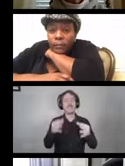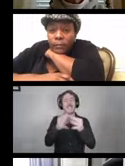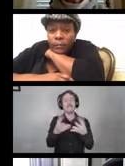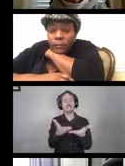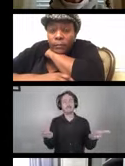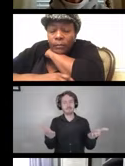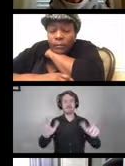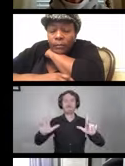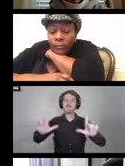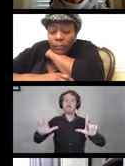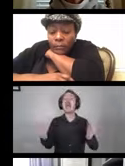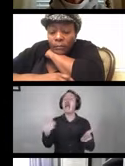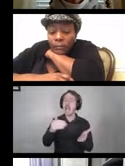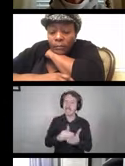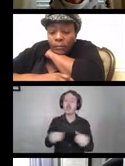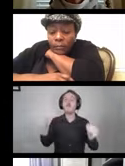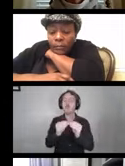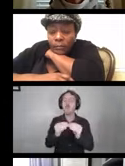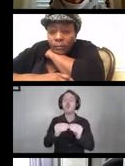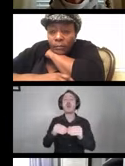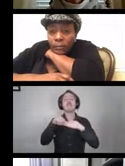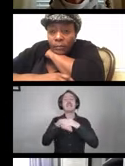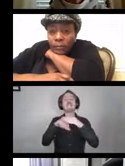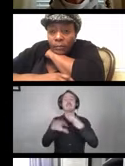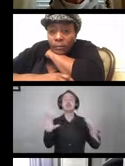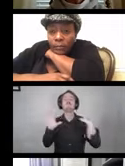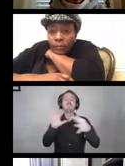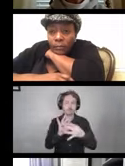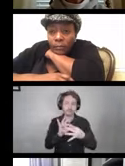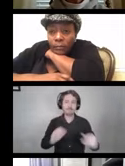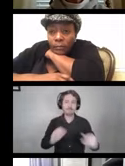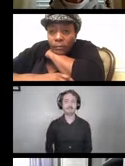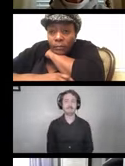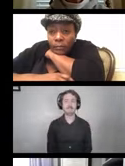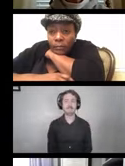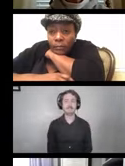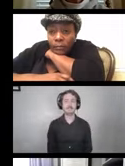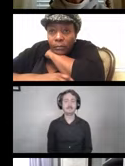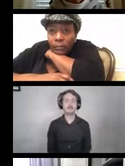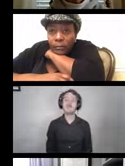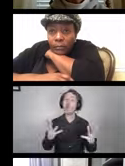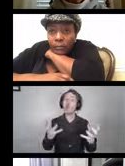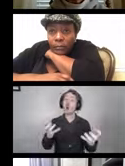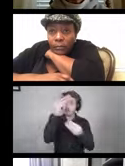So another way for folks to connect with us. We want to let everyone know we're offering